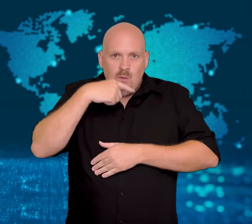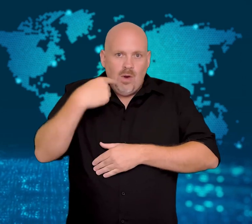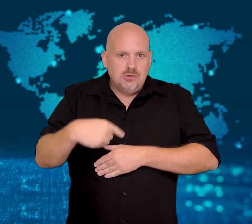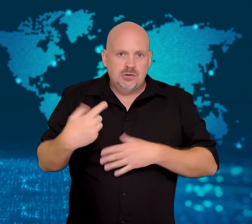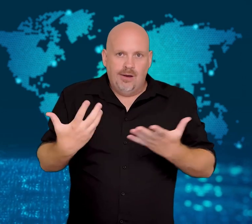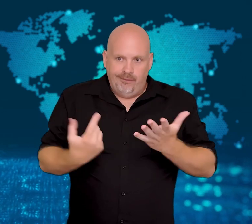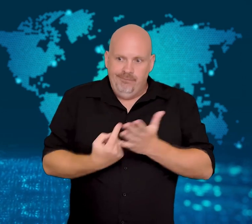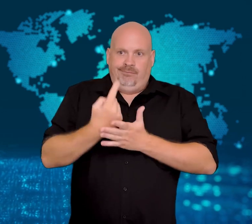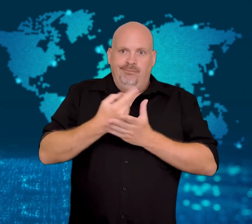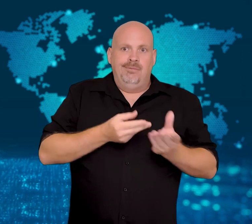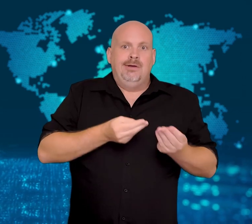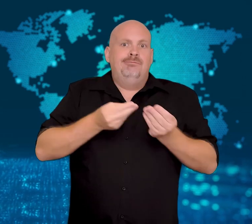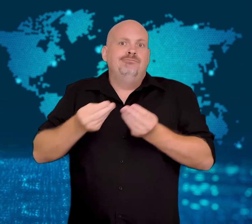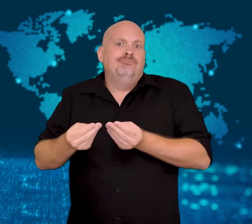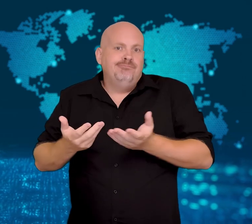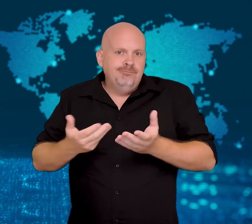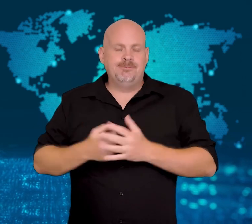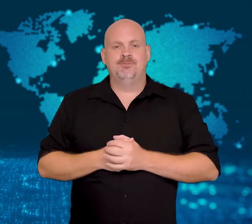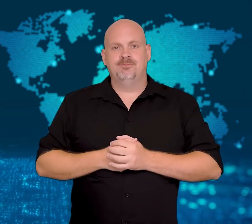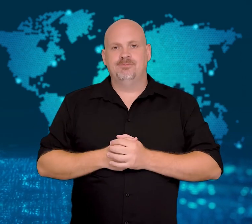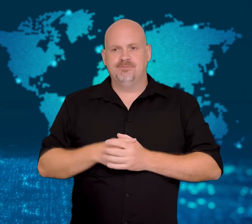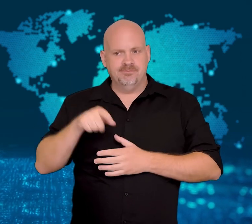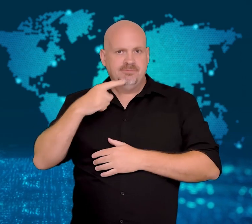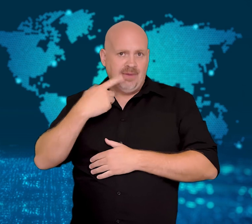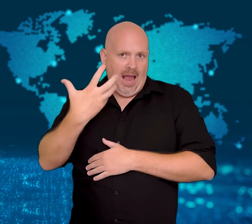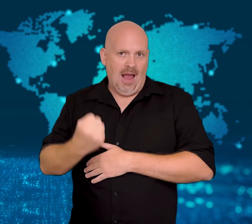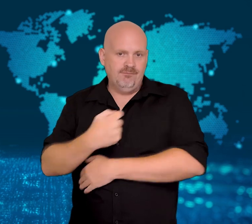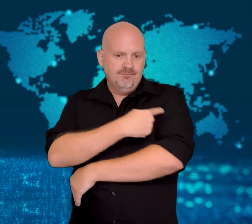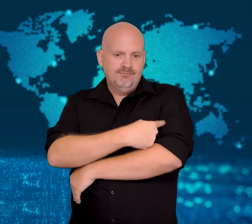to bring the cartridges to Russia.